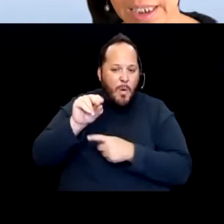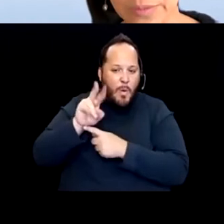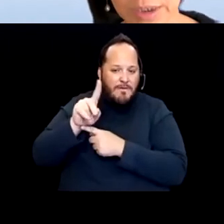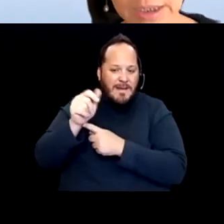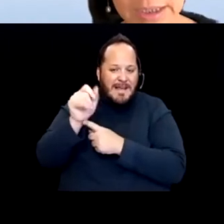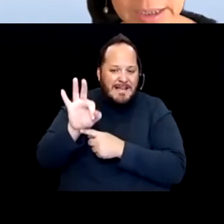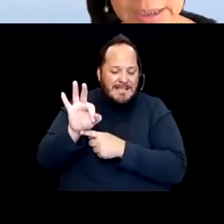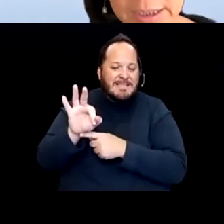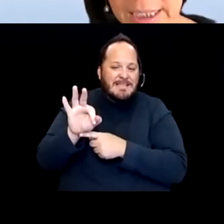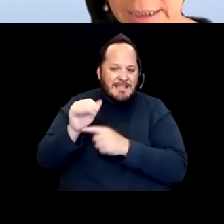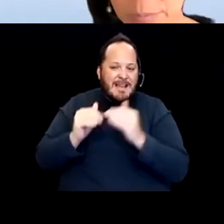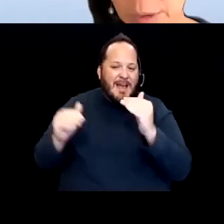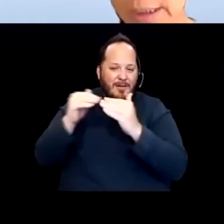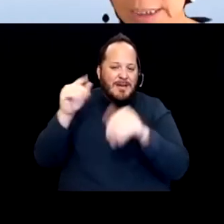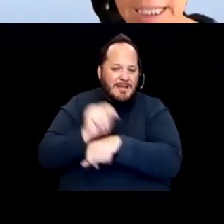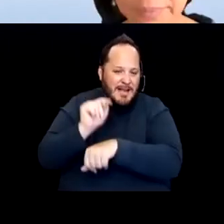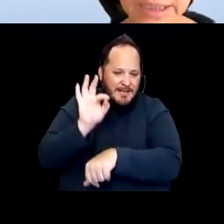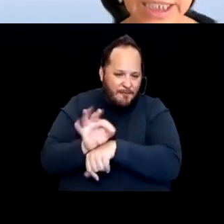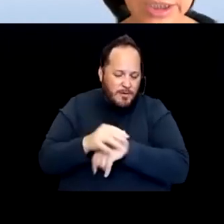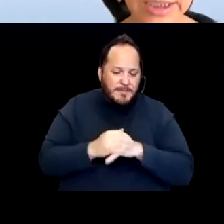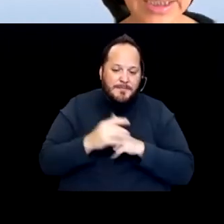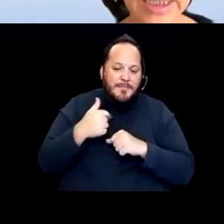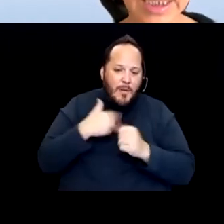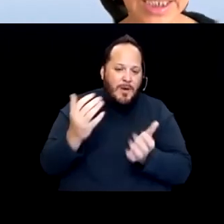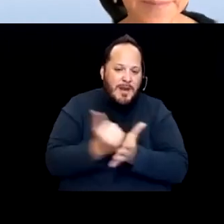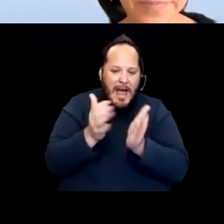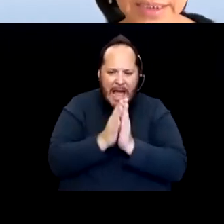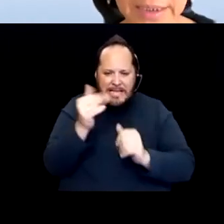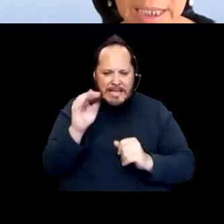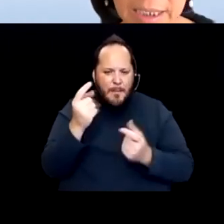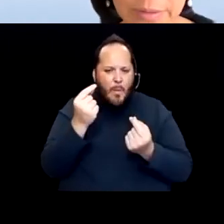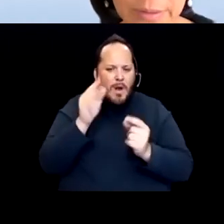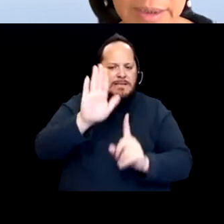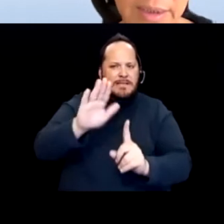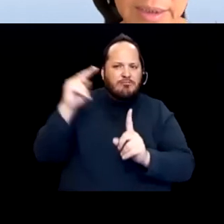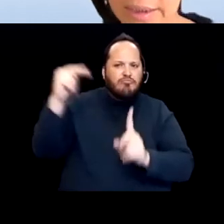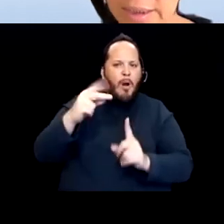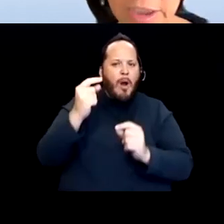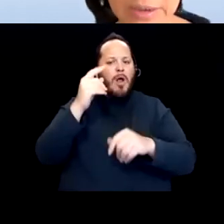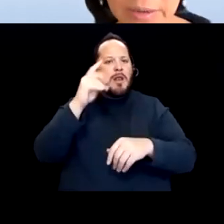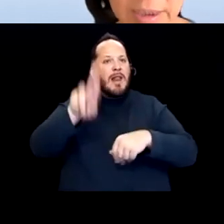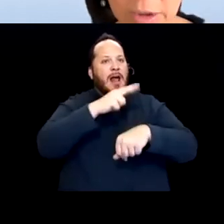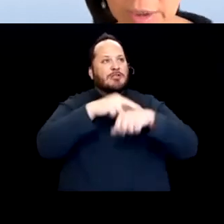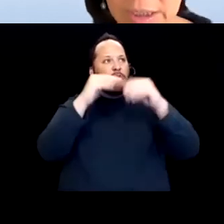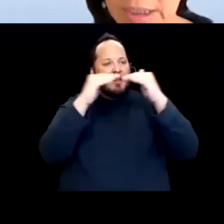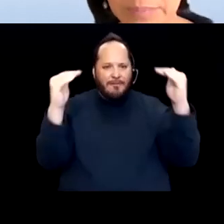I wanted to ask him what is happening nationally and how nationally the situation is compared